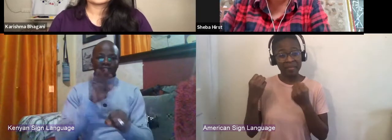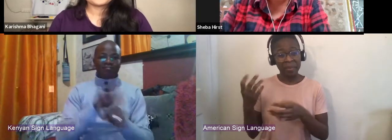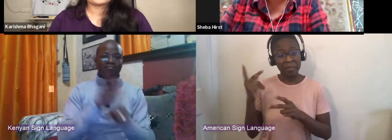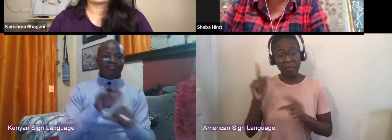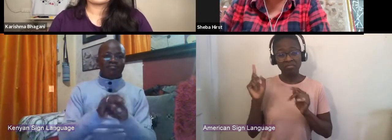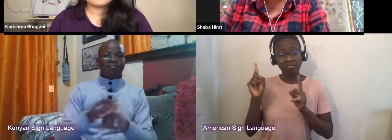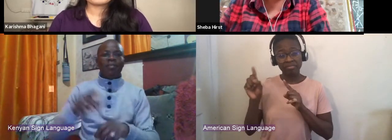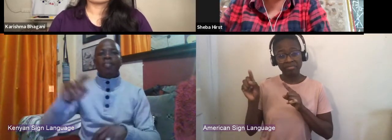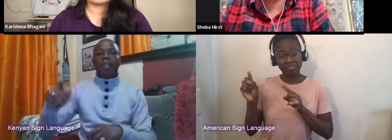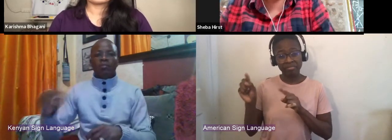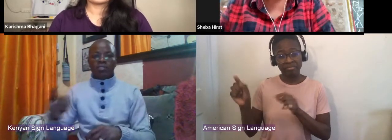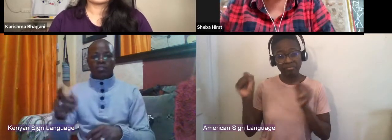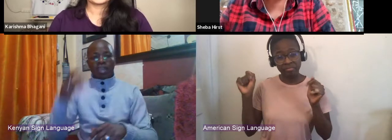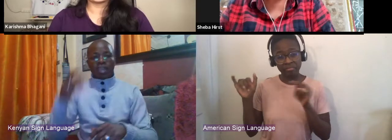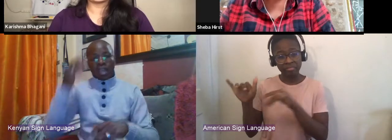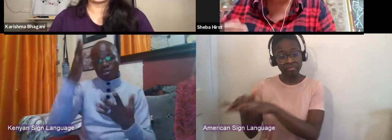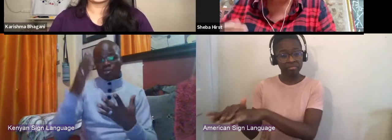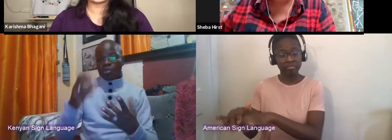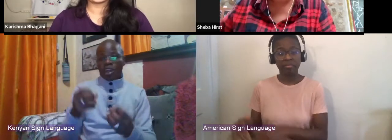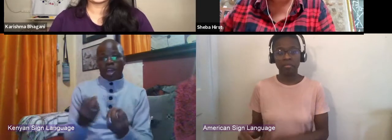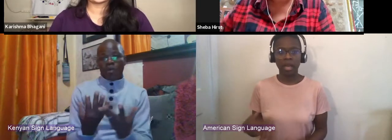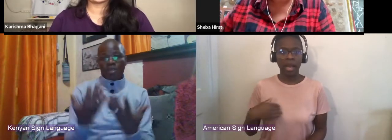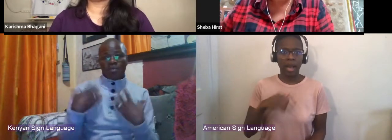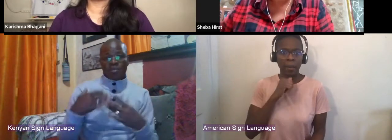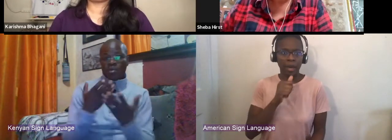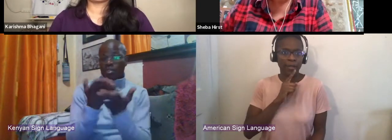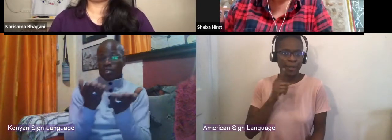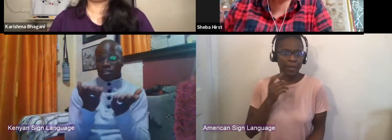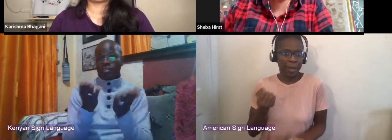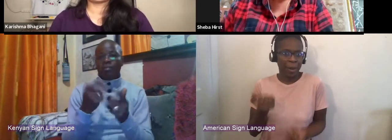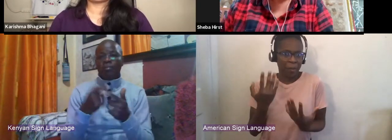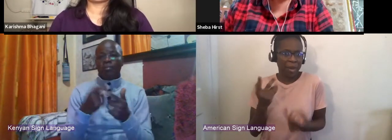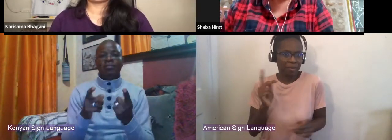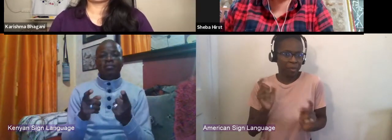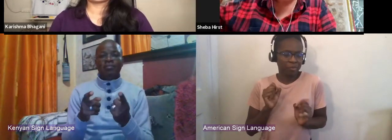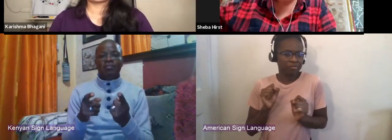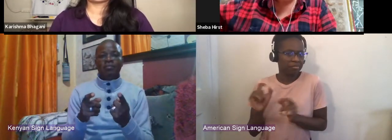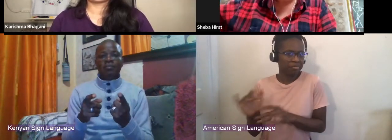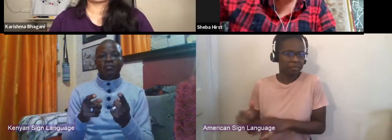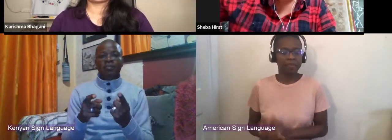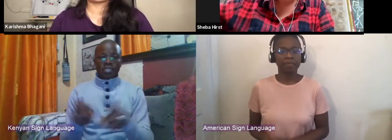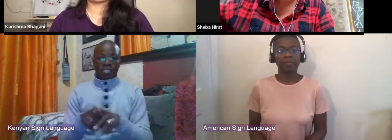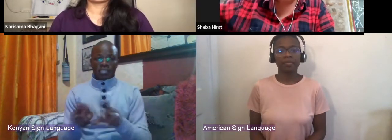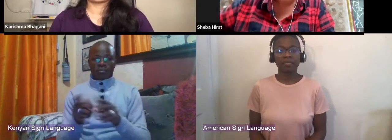in the theater system, but there are many, and that's something that's an interesting reference point.